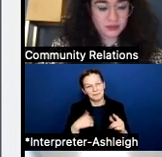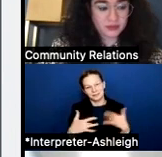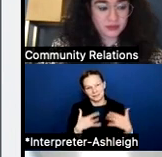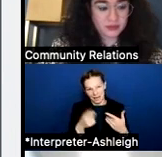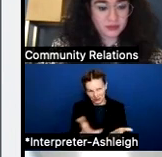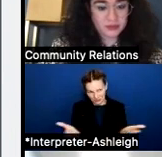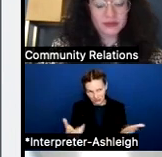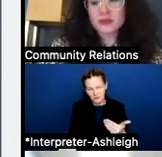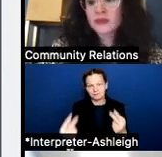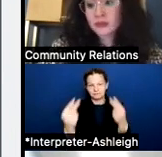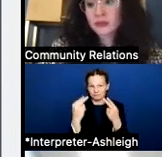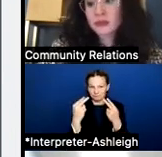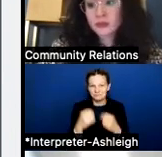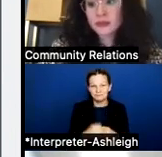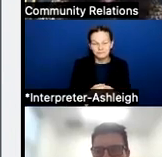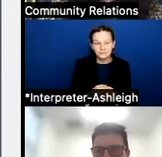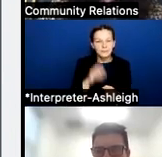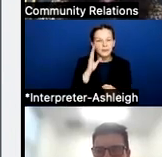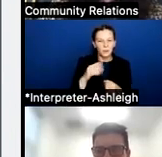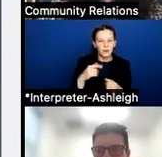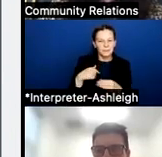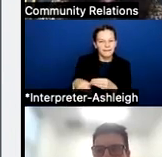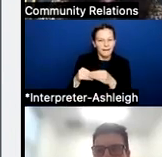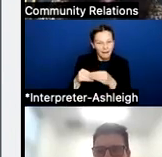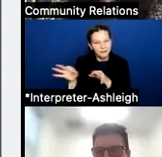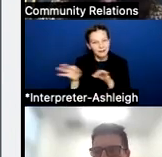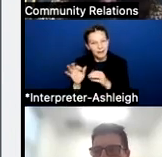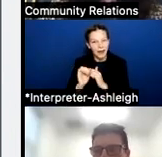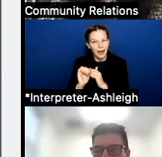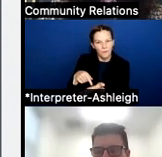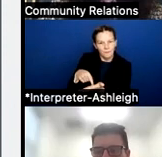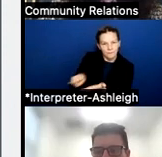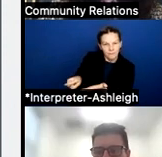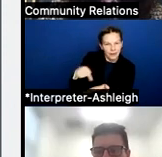to talk a little bit about how compensation works in our district. And also, glad to answer any questions